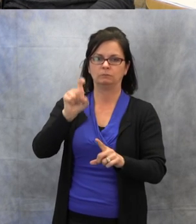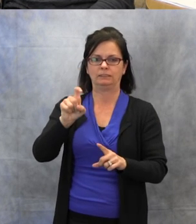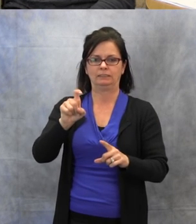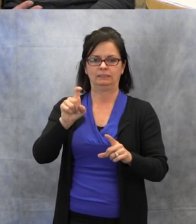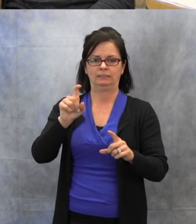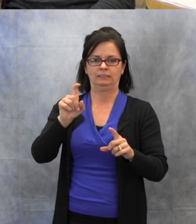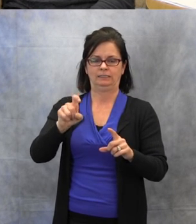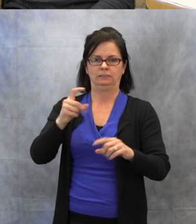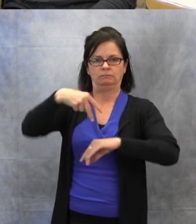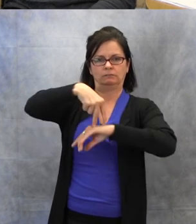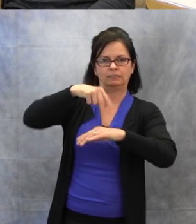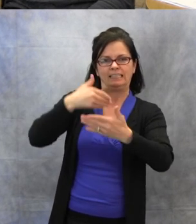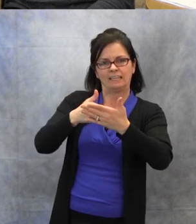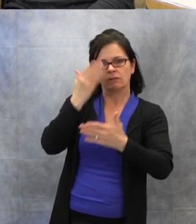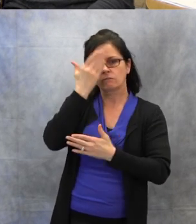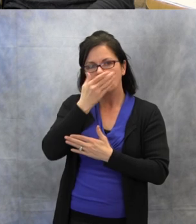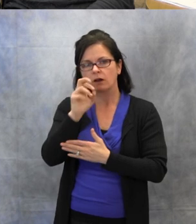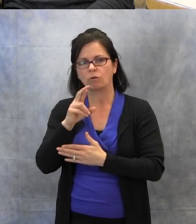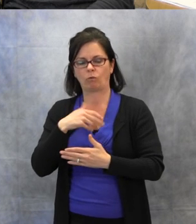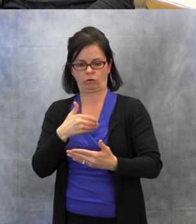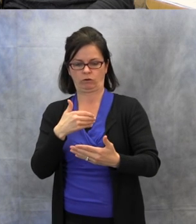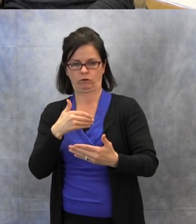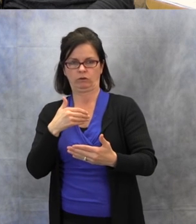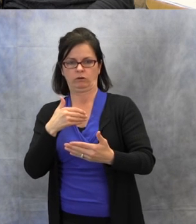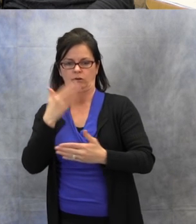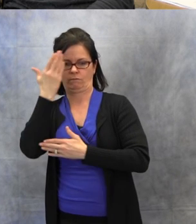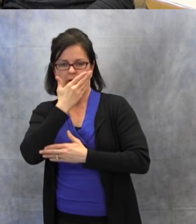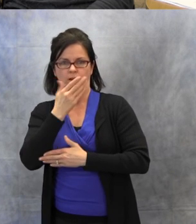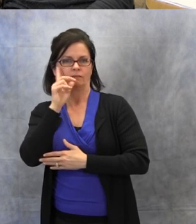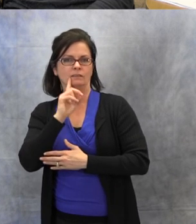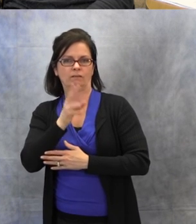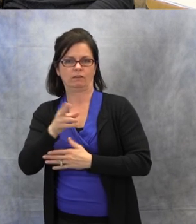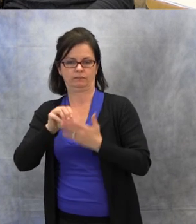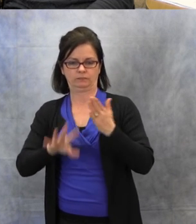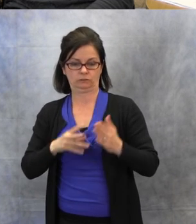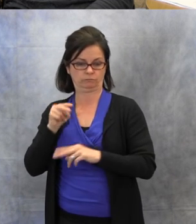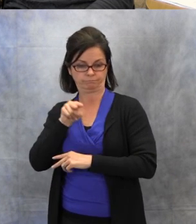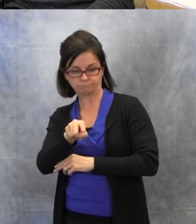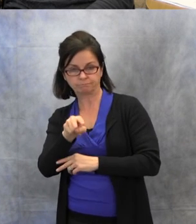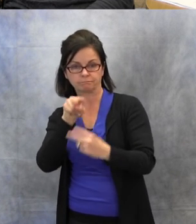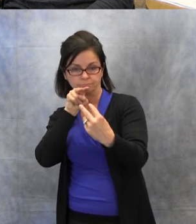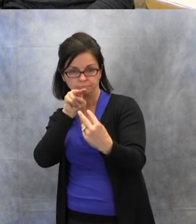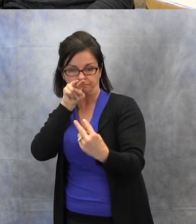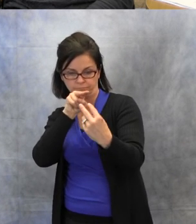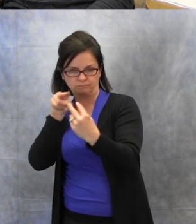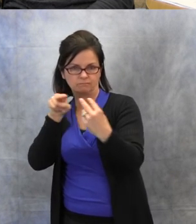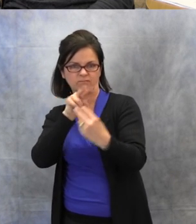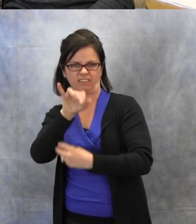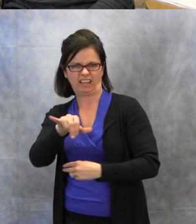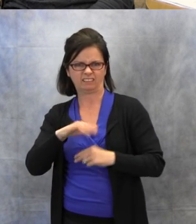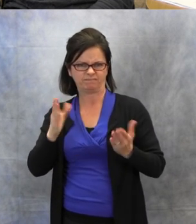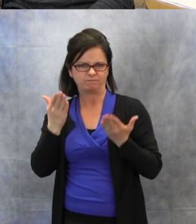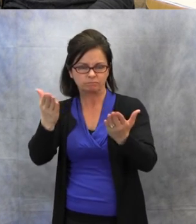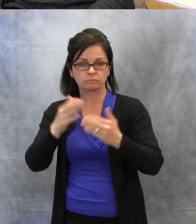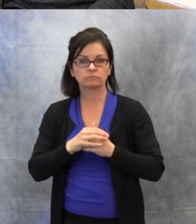in front of the Deaf or hard of hearing student. Also, if you can seat in more of a horseshoe